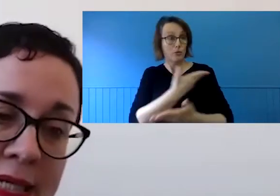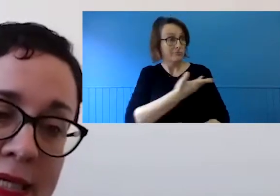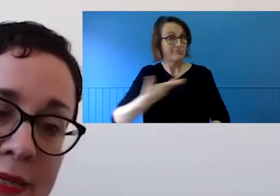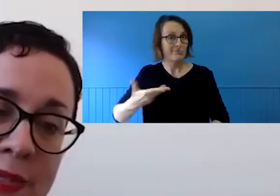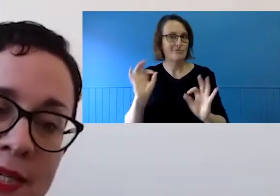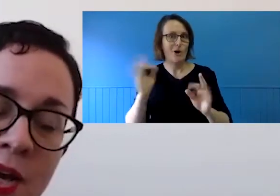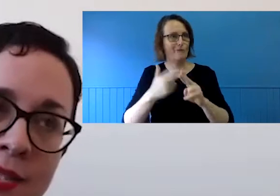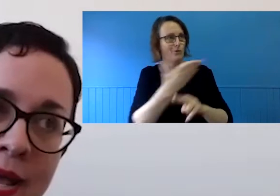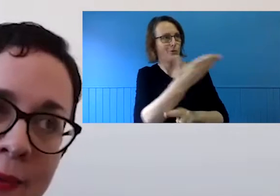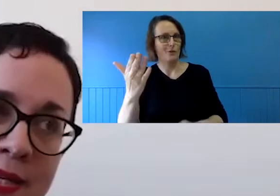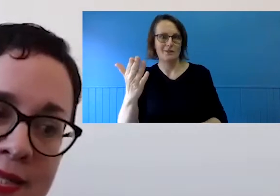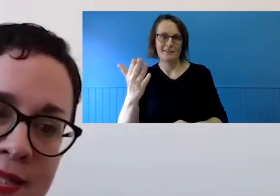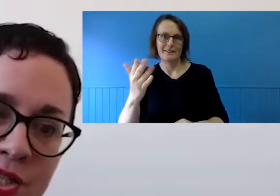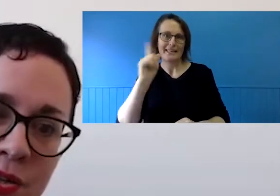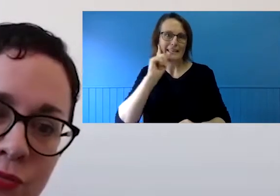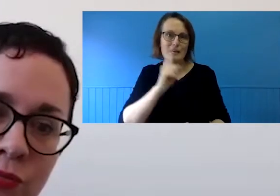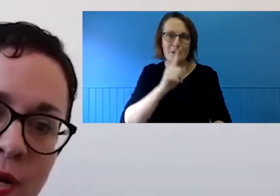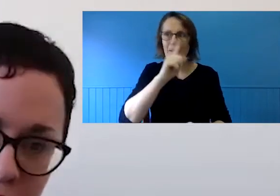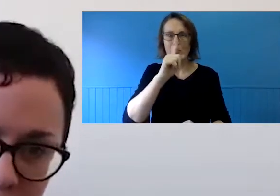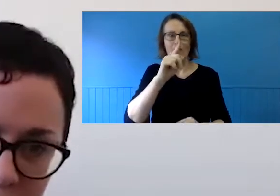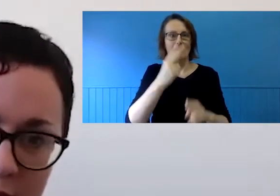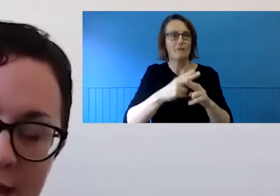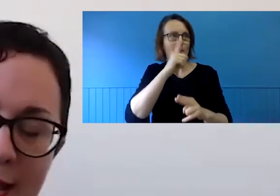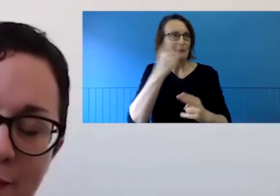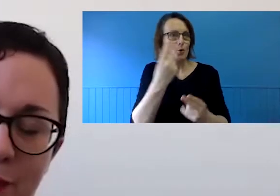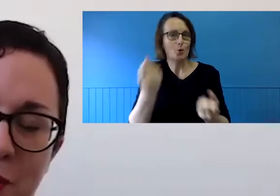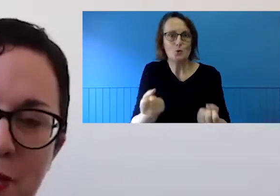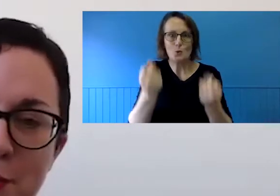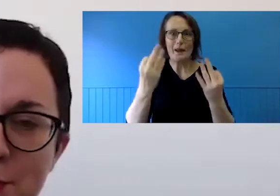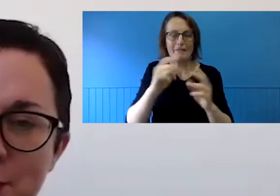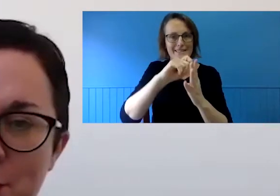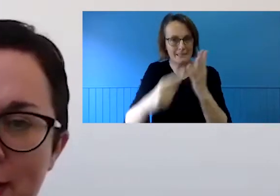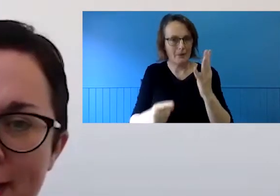Because it happened in such a rush, we also weren't as able